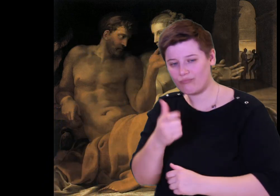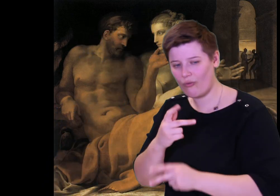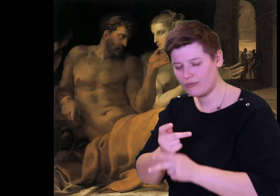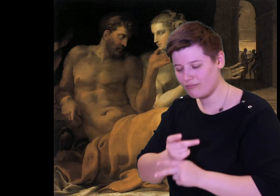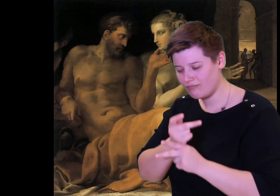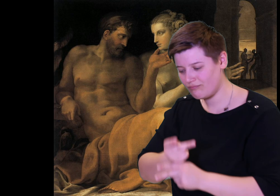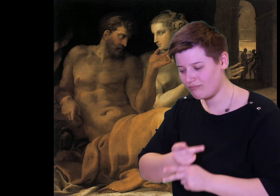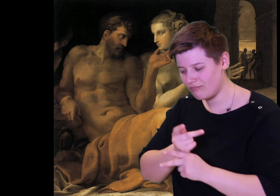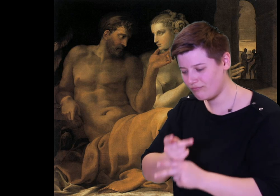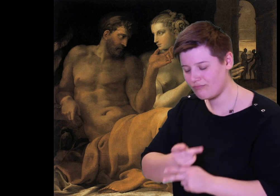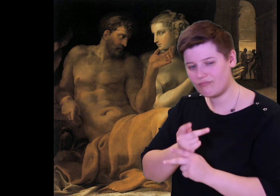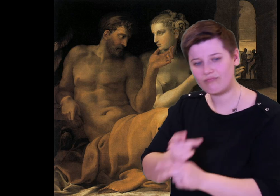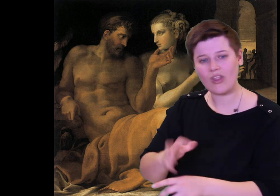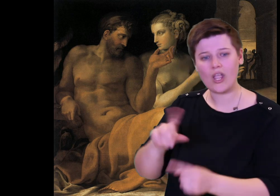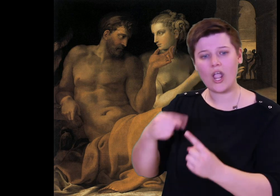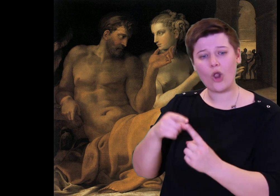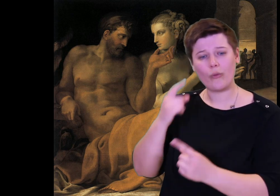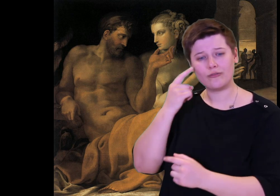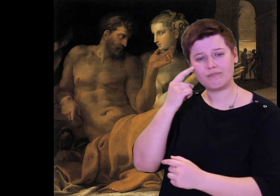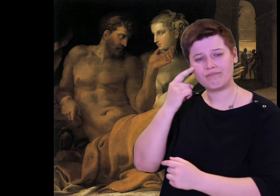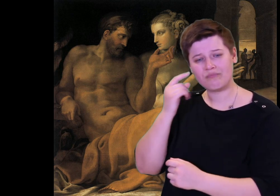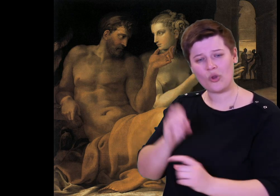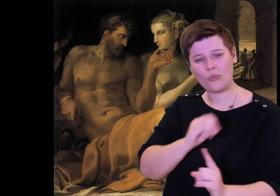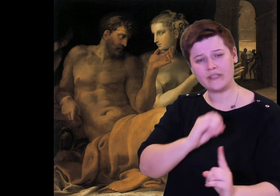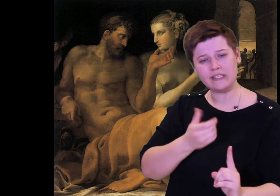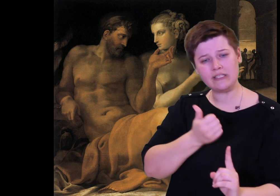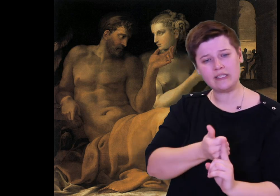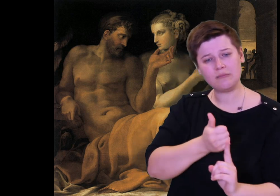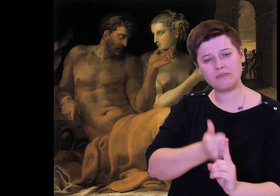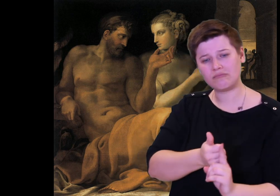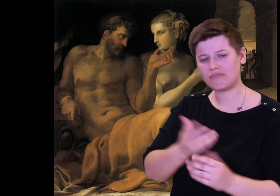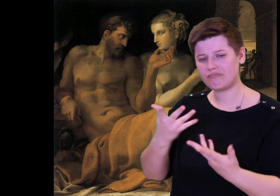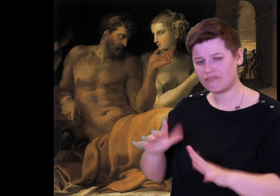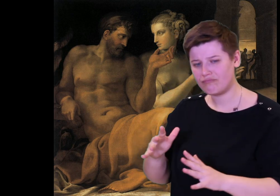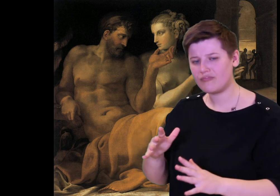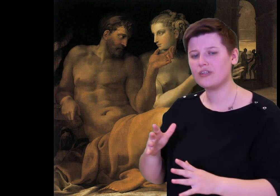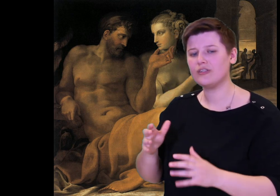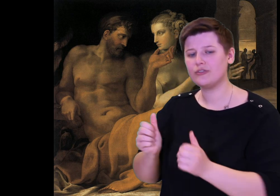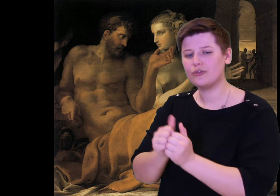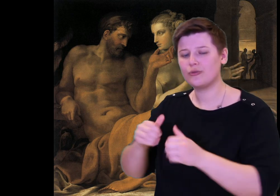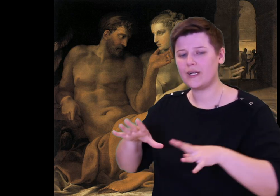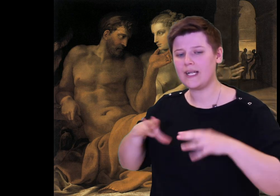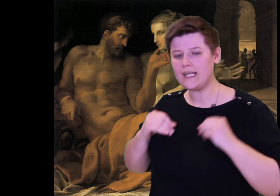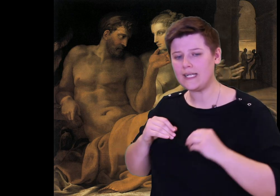Athena, bright-eyed goddess, stayed alert, and when she thought Odysseus had